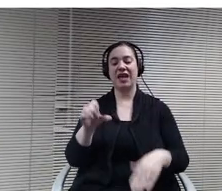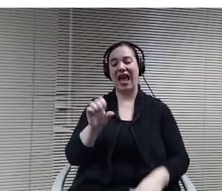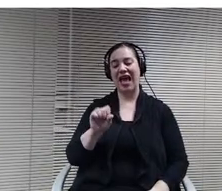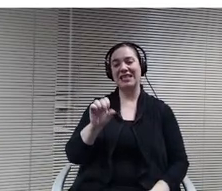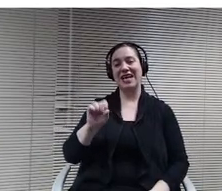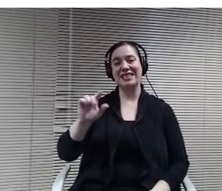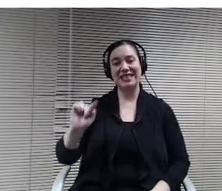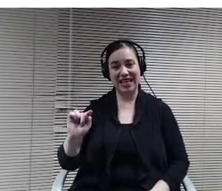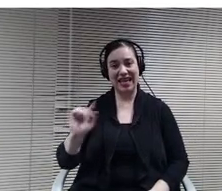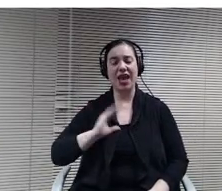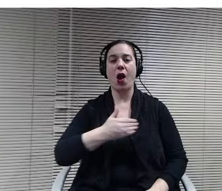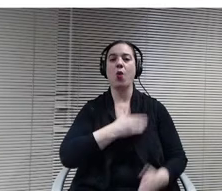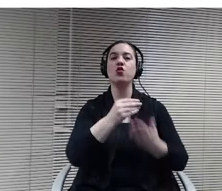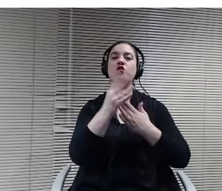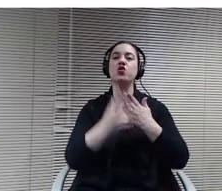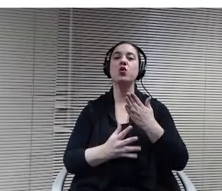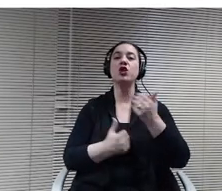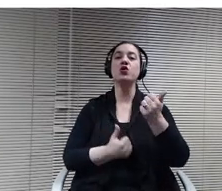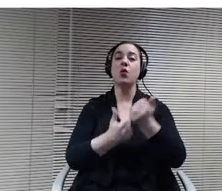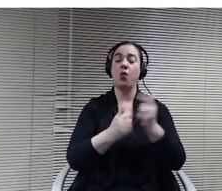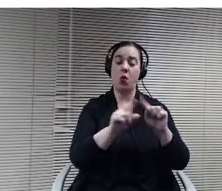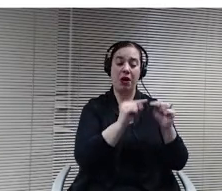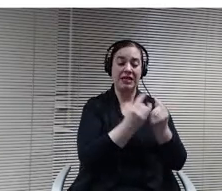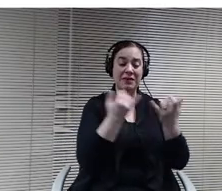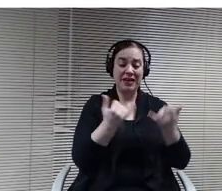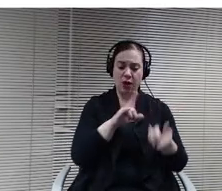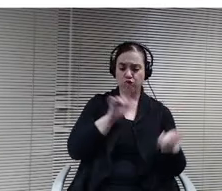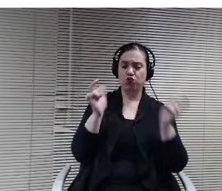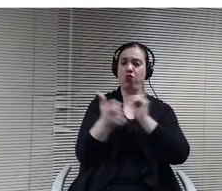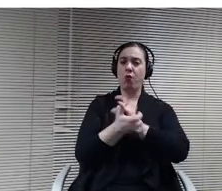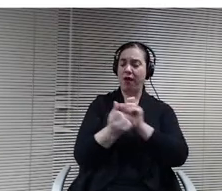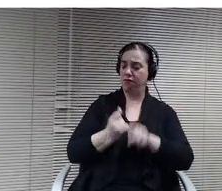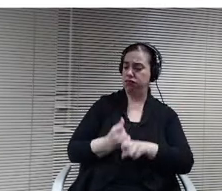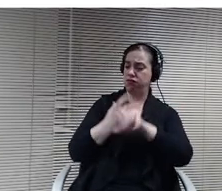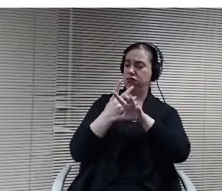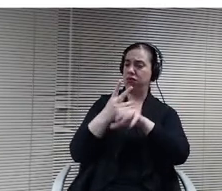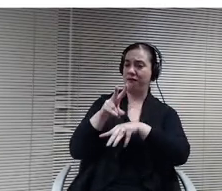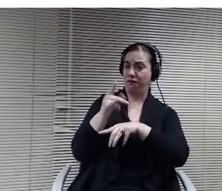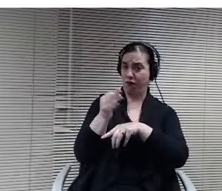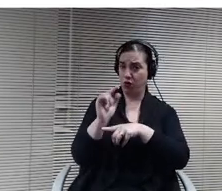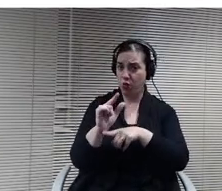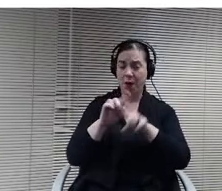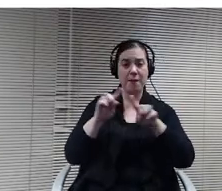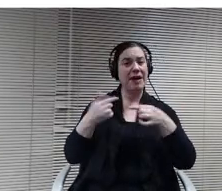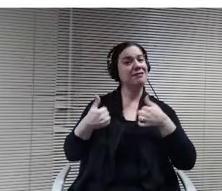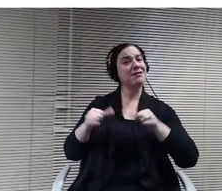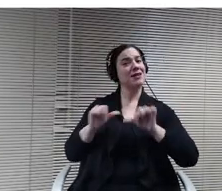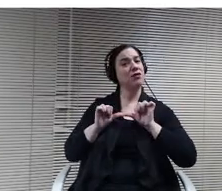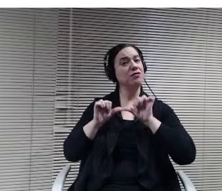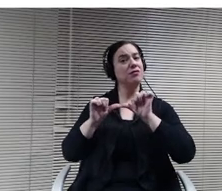kind of virtual. But really, we haven't missed a beat in terms of how Joanne Komanecky and Andrea Hoffman have led that